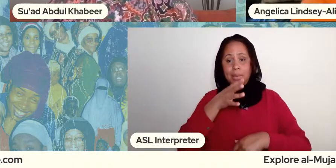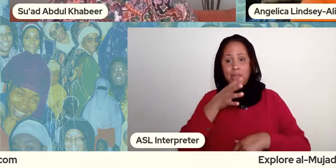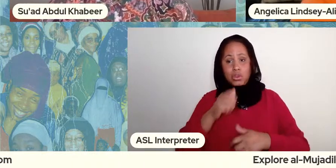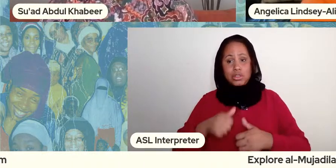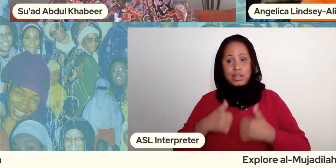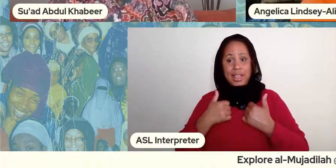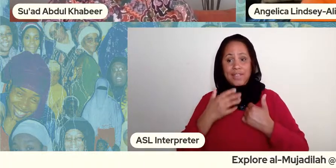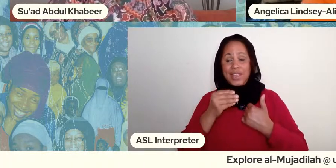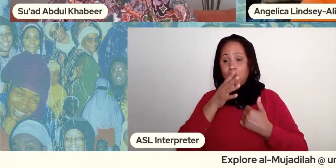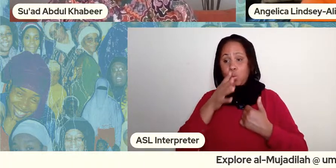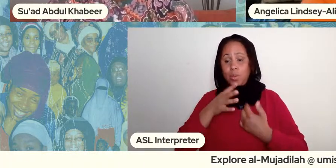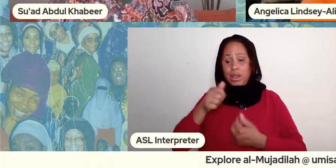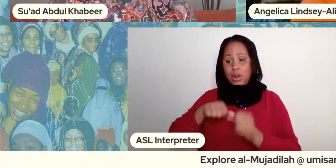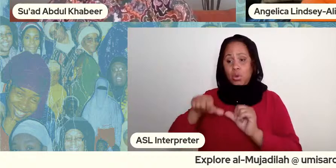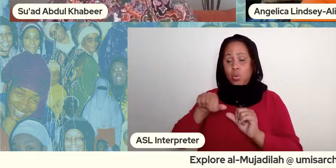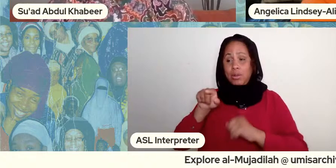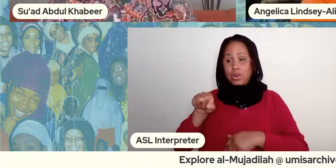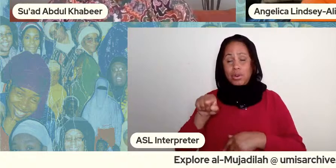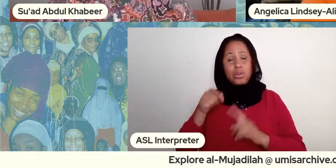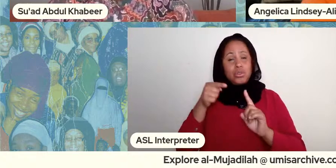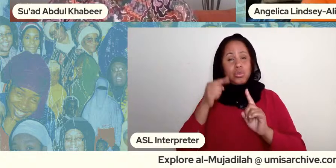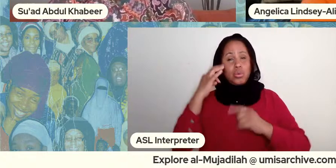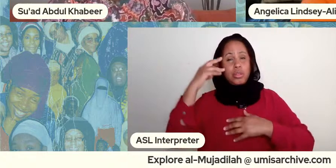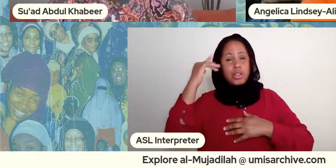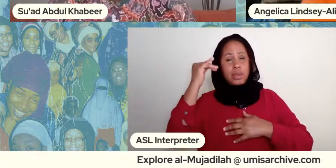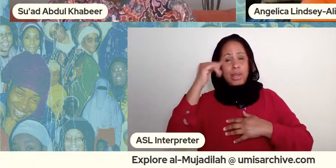of to think about this question of black women in love and heartbreak and sisterhood because